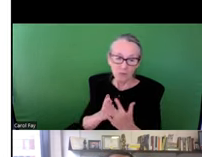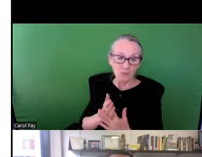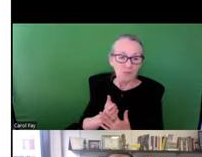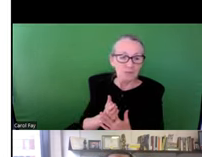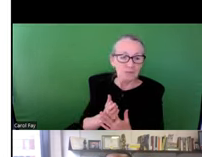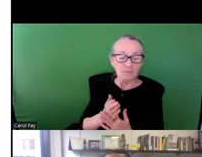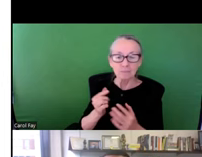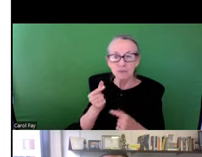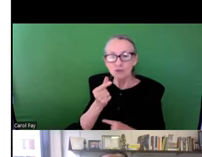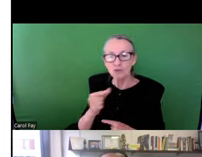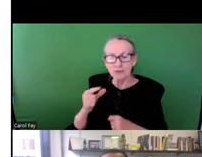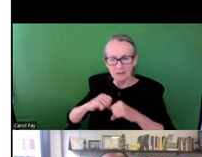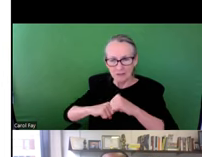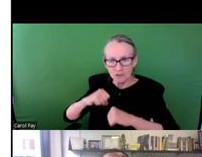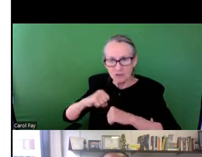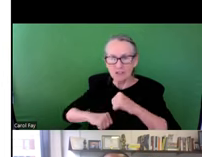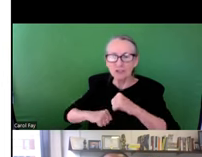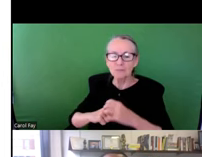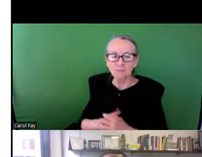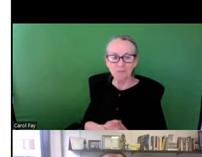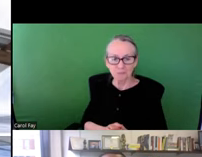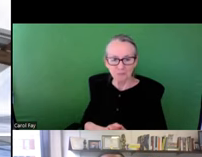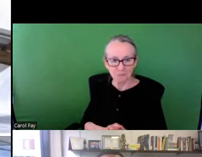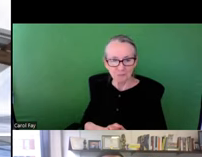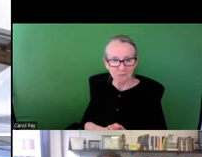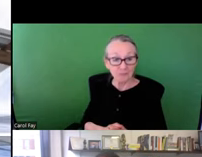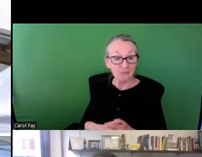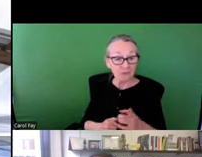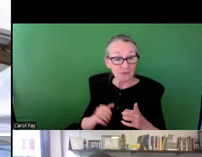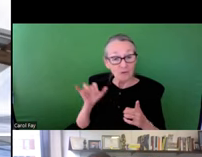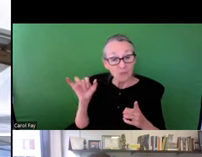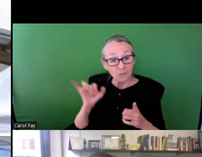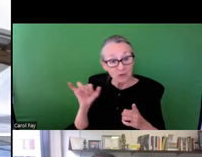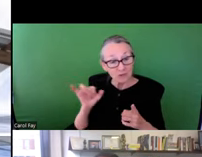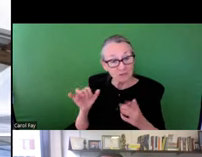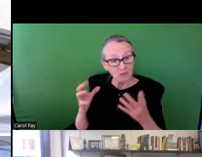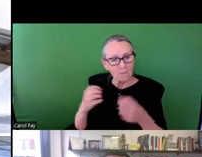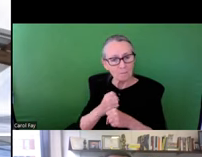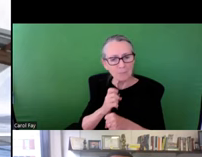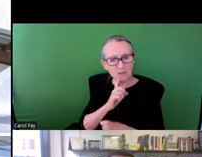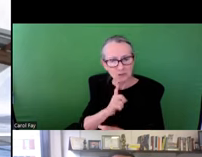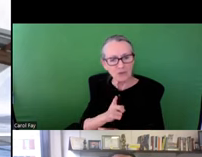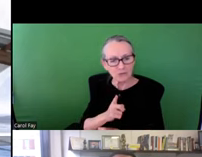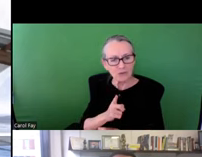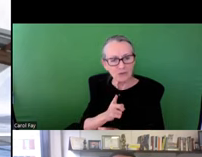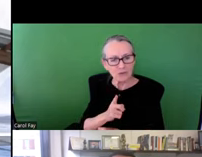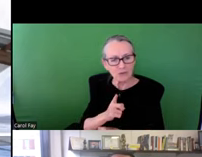that we had initially identified through sort of green infrastructure implementation.